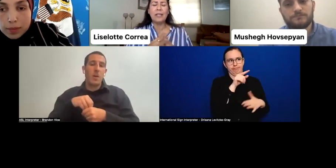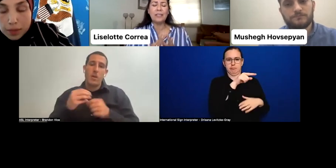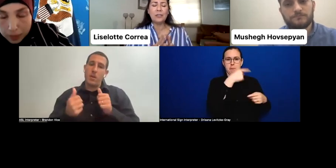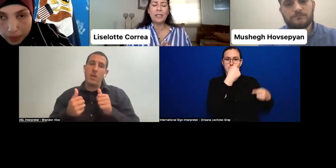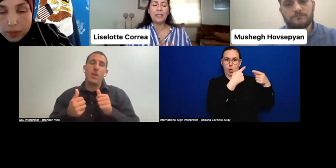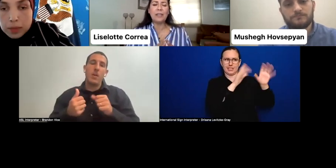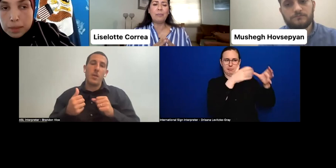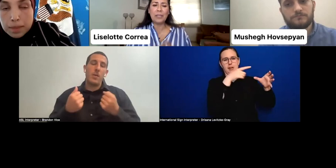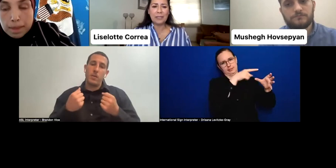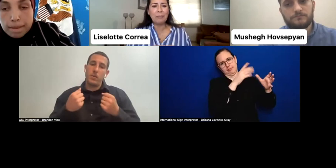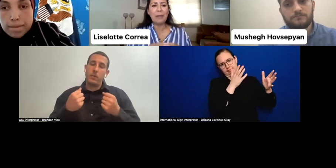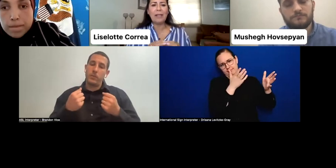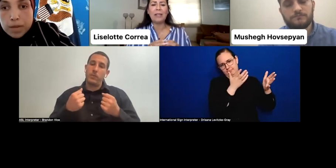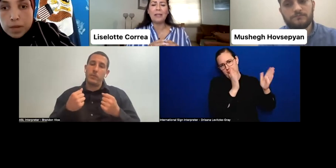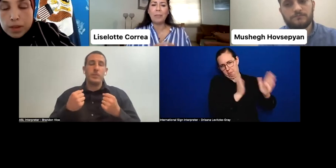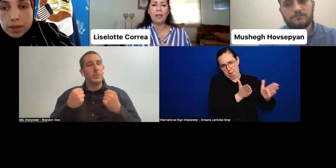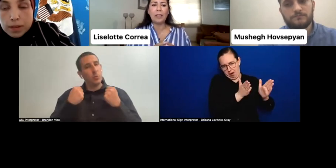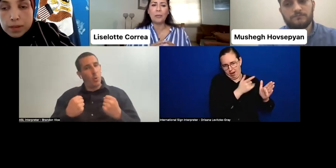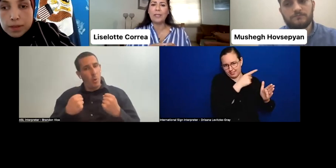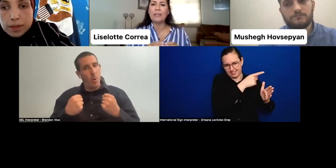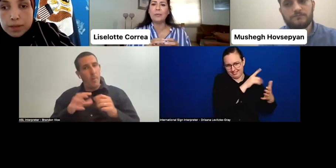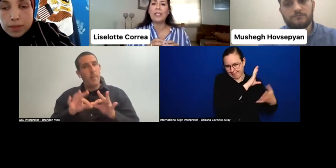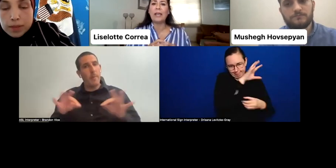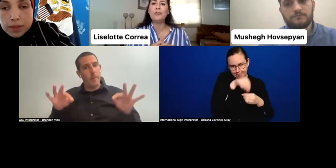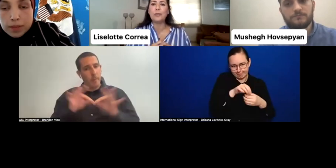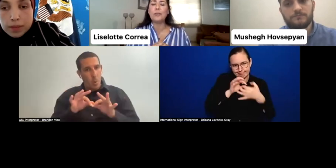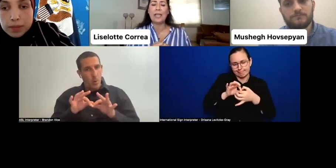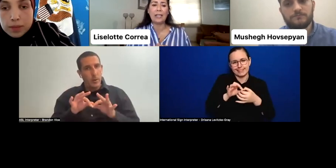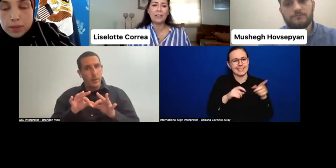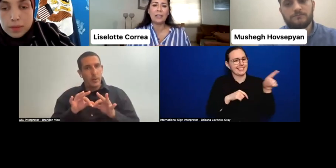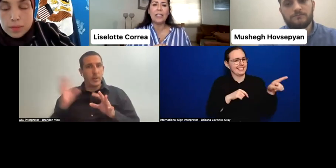has to be the principle body with we have to dialogue,